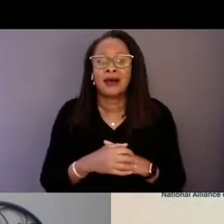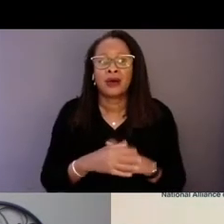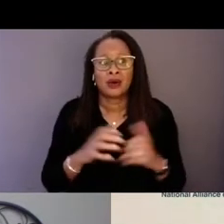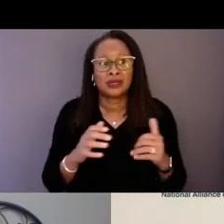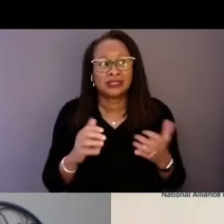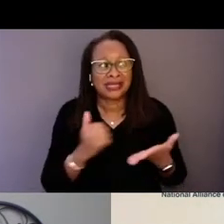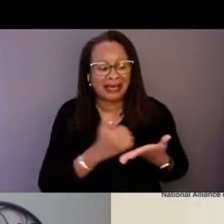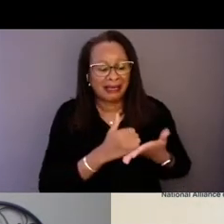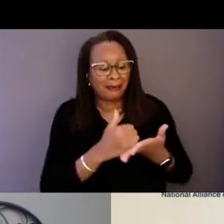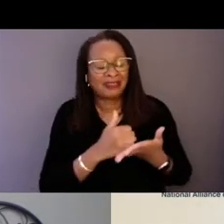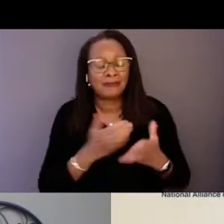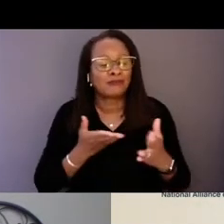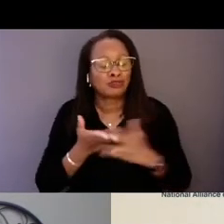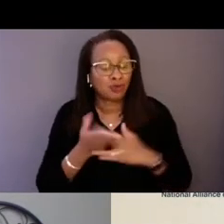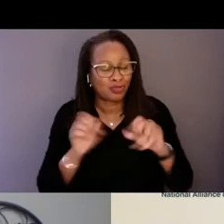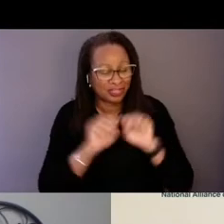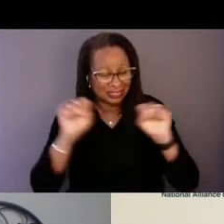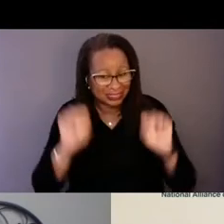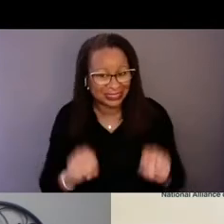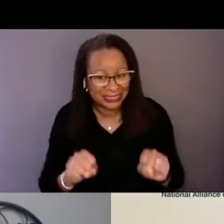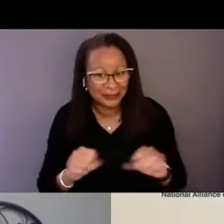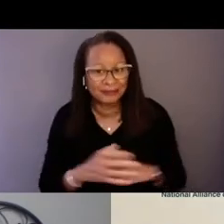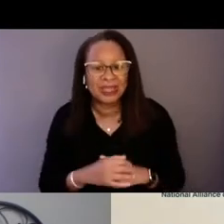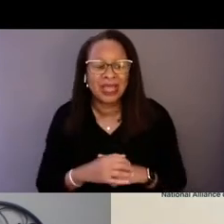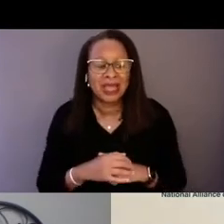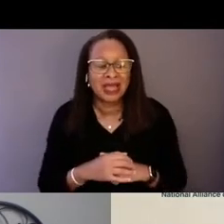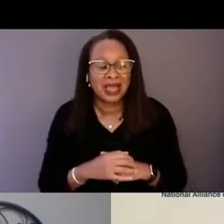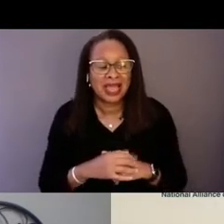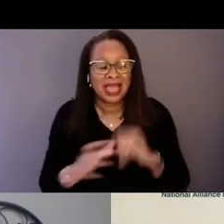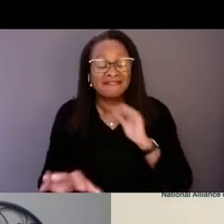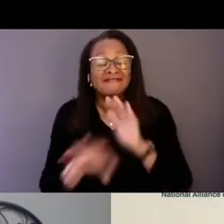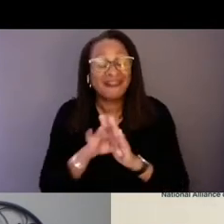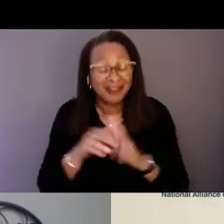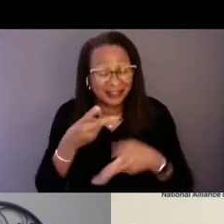in terms of how do they get care. So we do that at the local level.